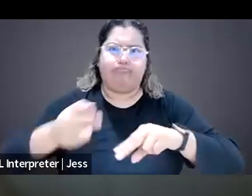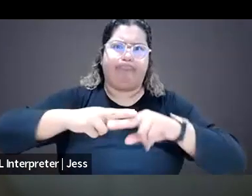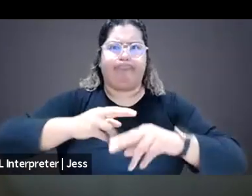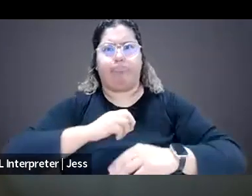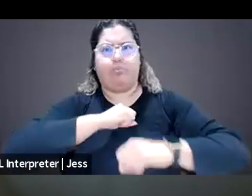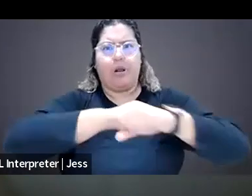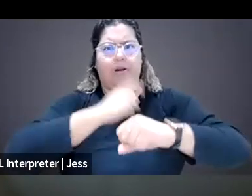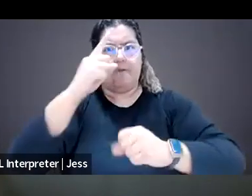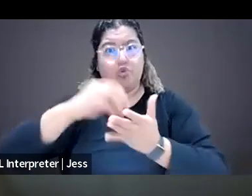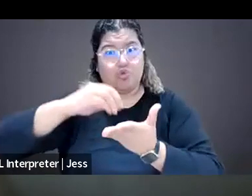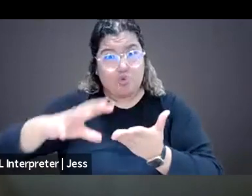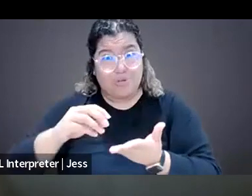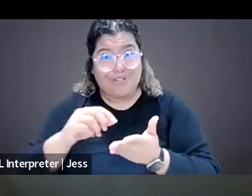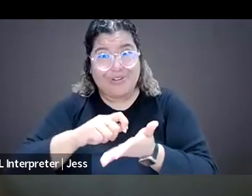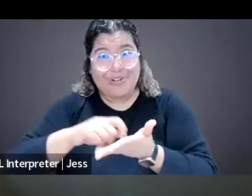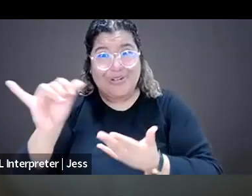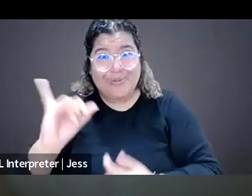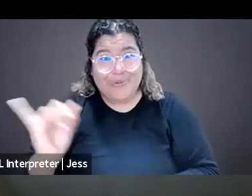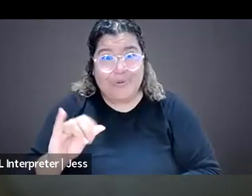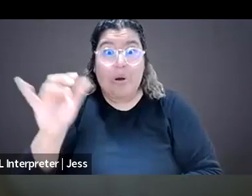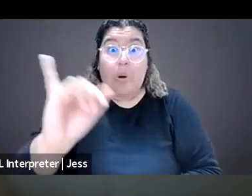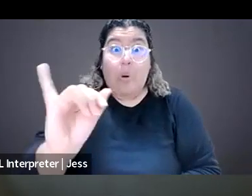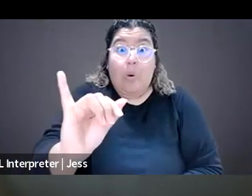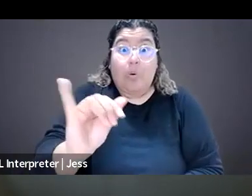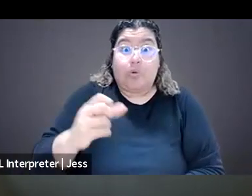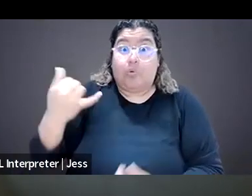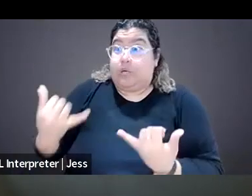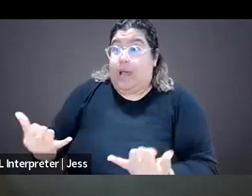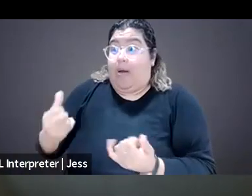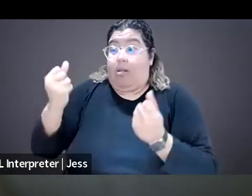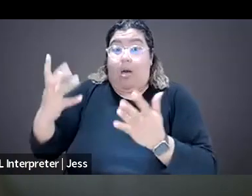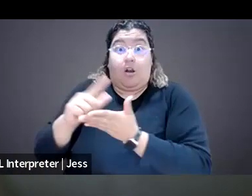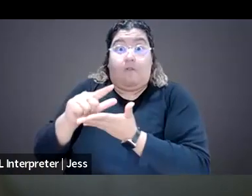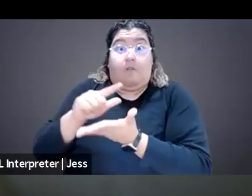especially with the influx of legislation across the country that is now focused on education